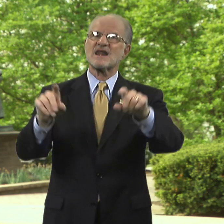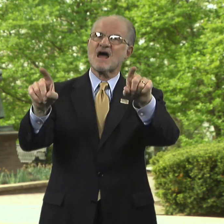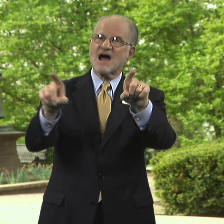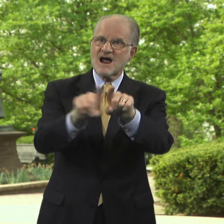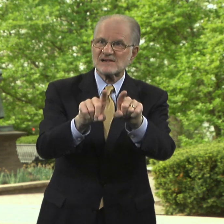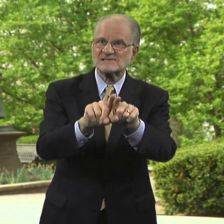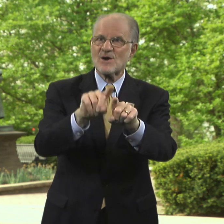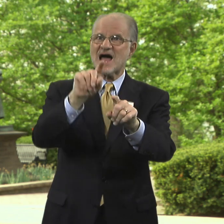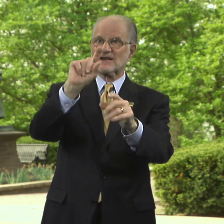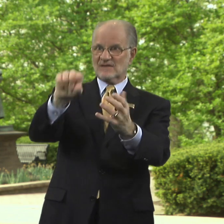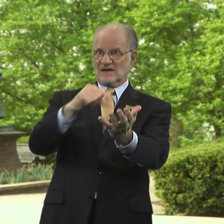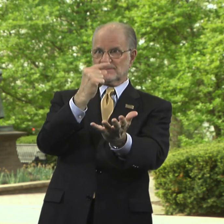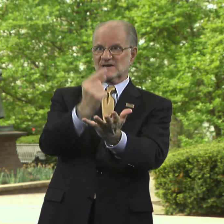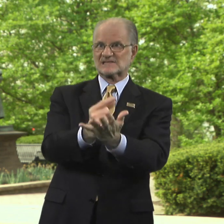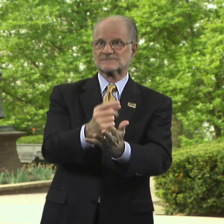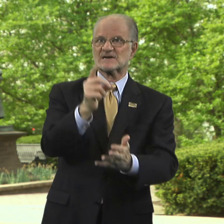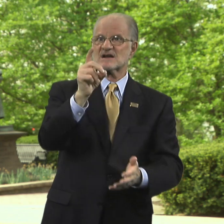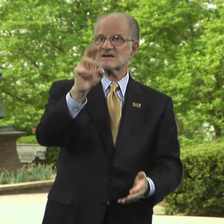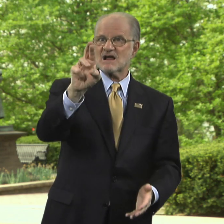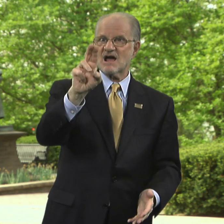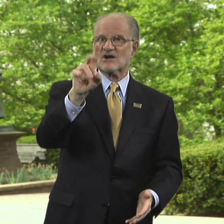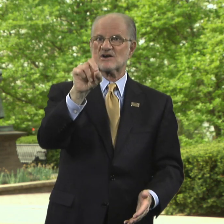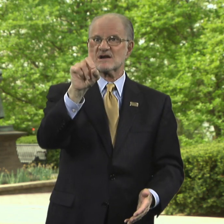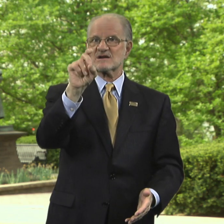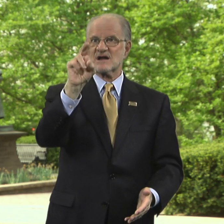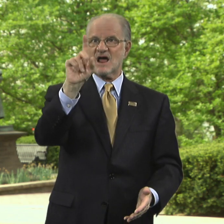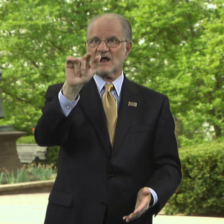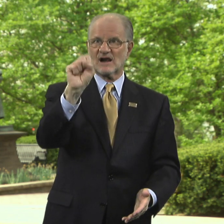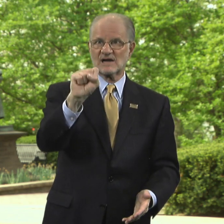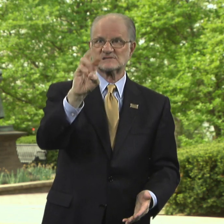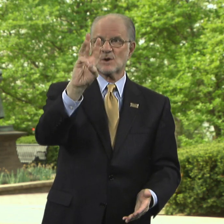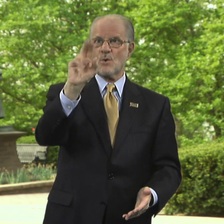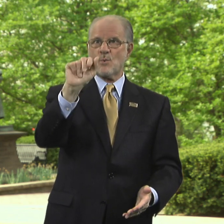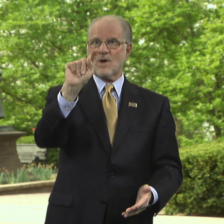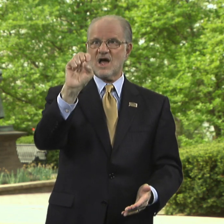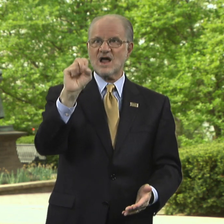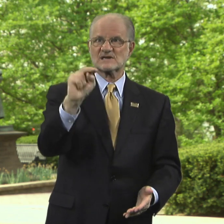Also at commencement, Dr. Douglas Watson